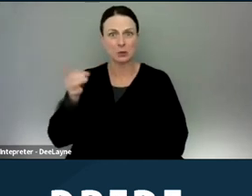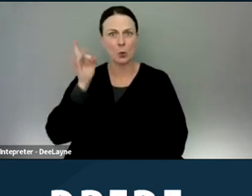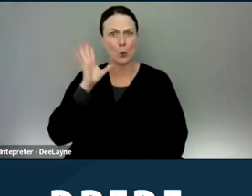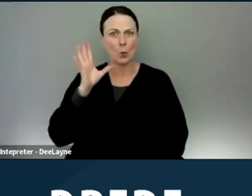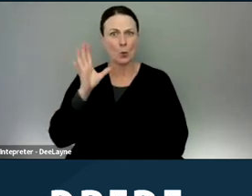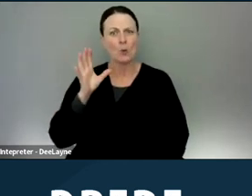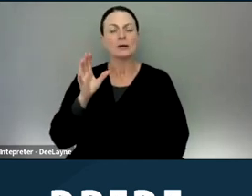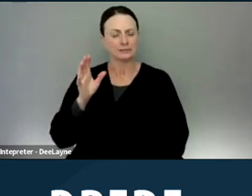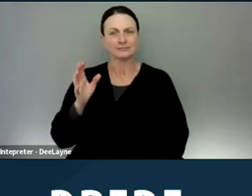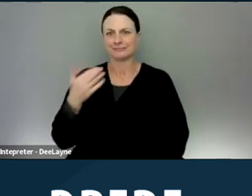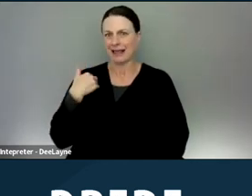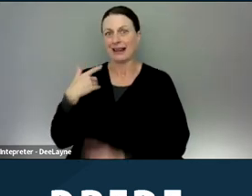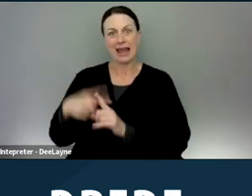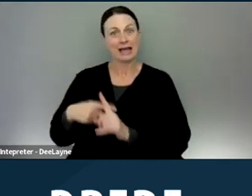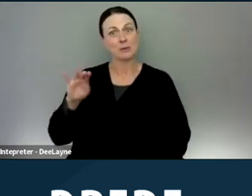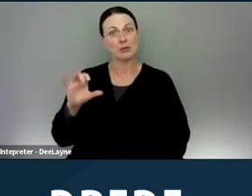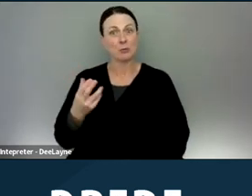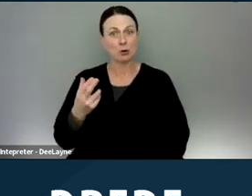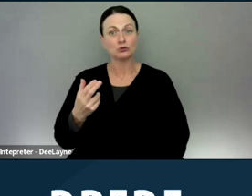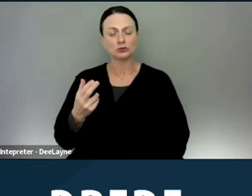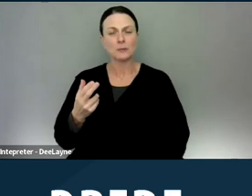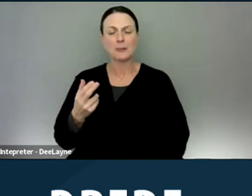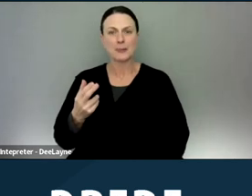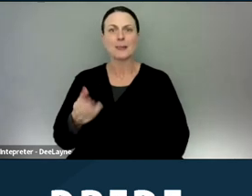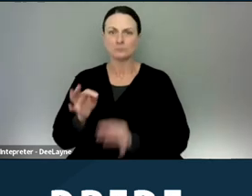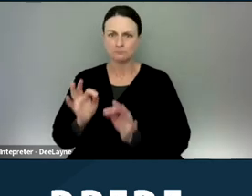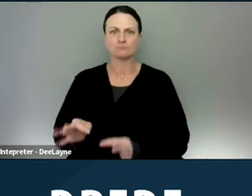and just last month in March of it settled for $2.2 million.